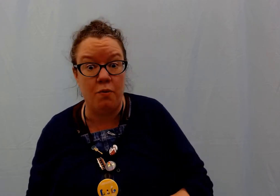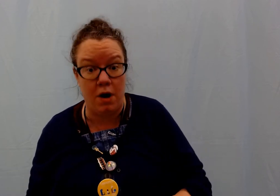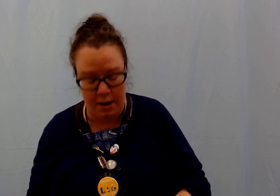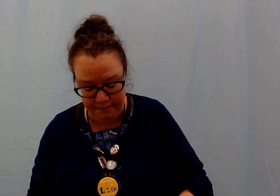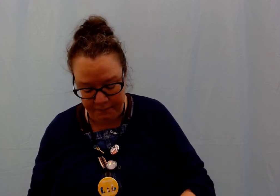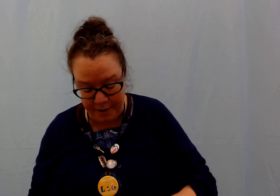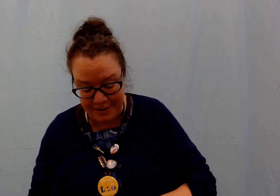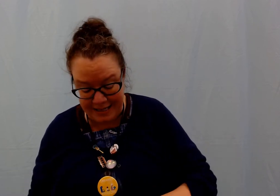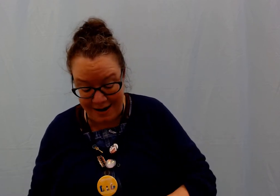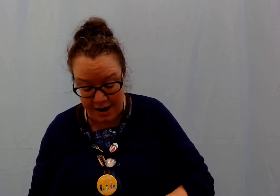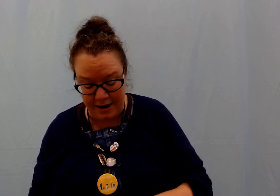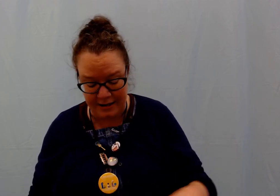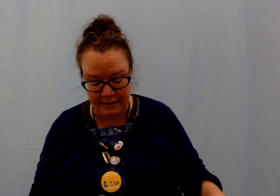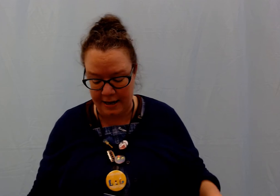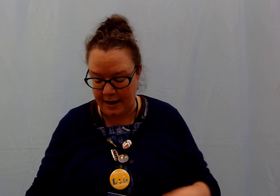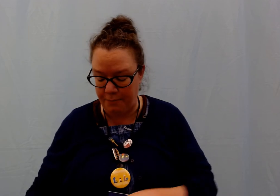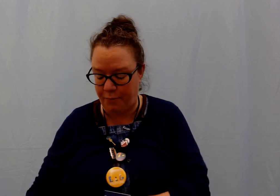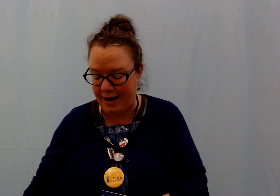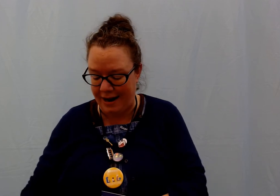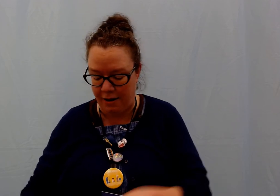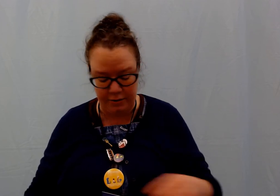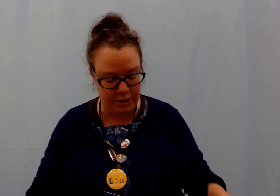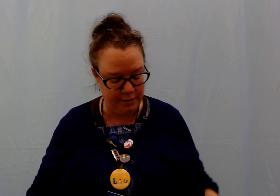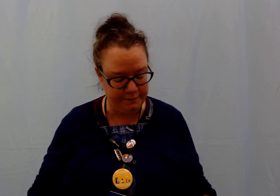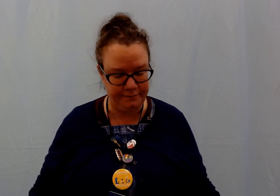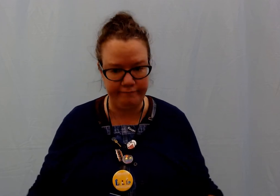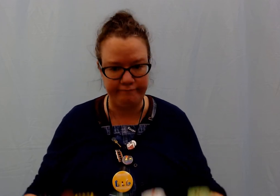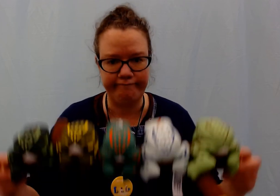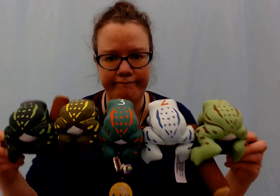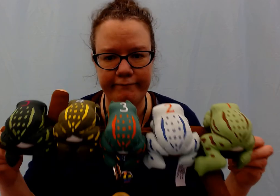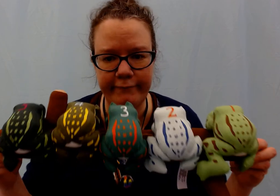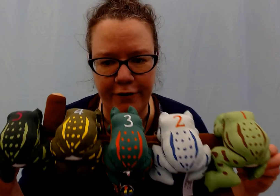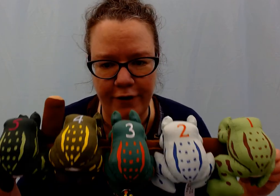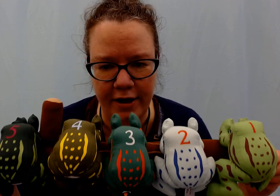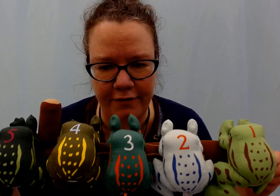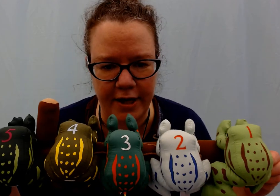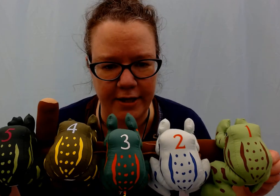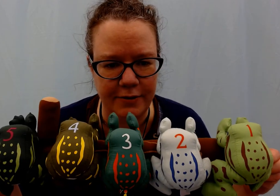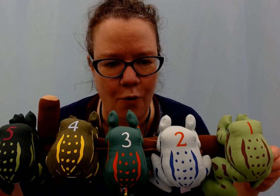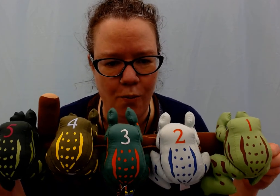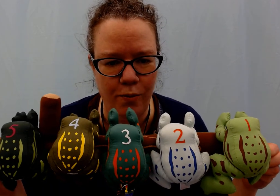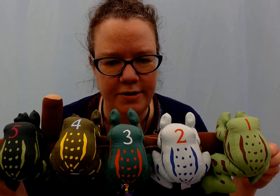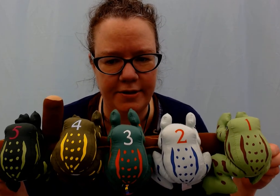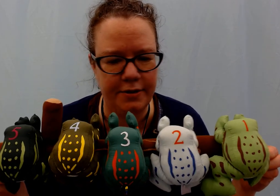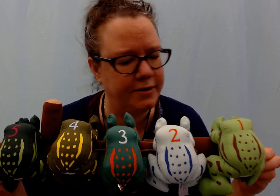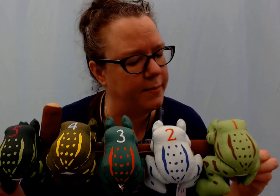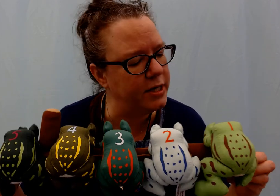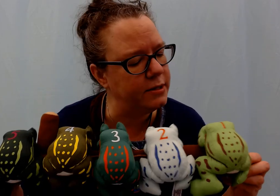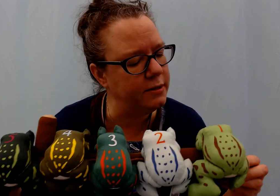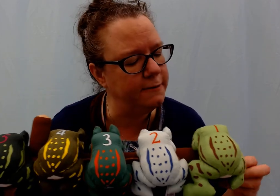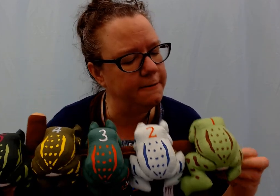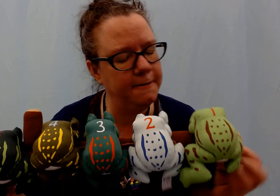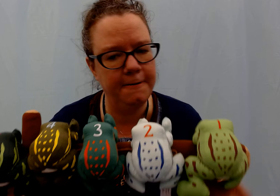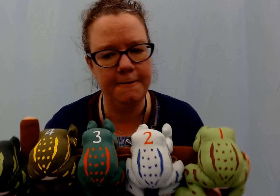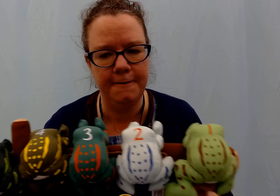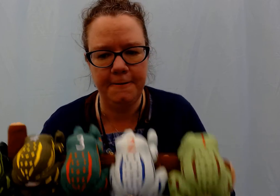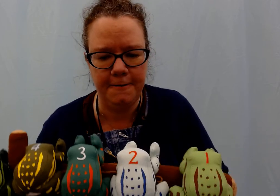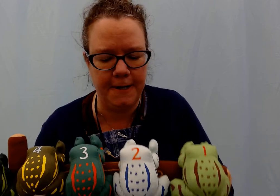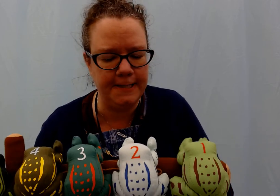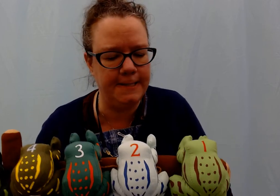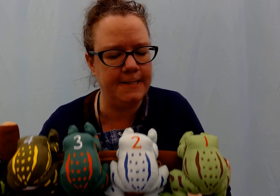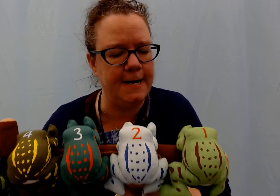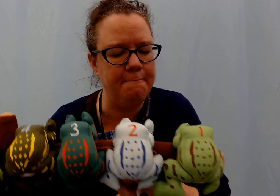want but Miss Erin is going to bring out her frog friends. Do you see those numbers across the top?